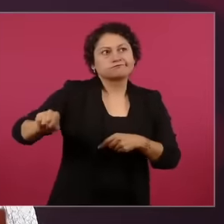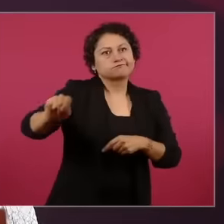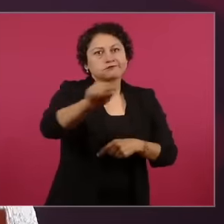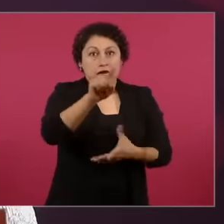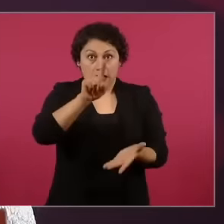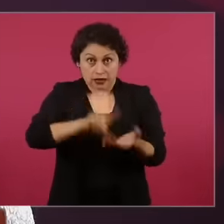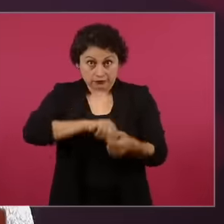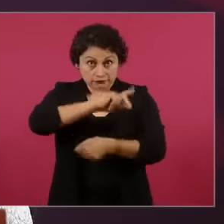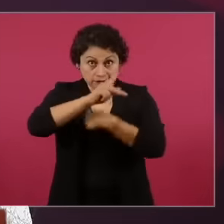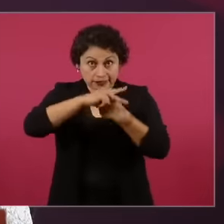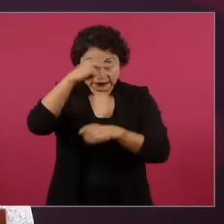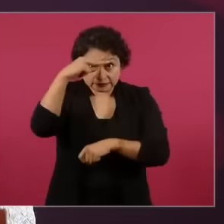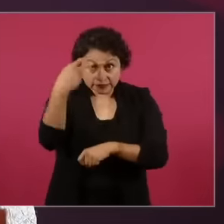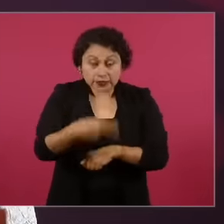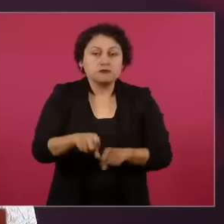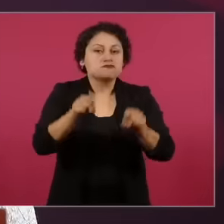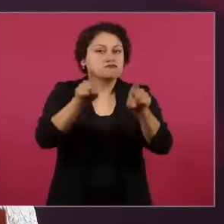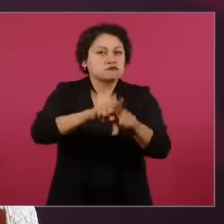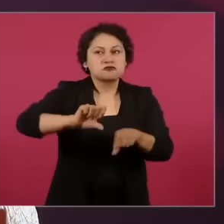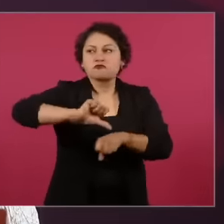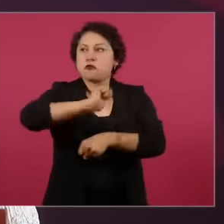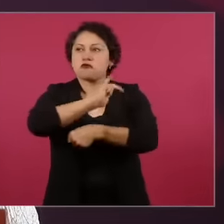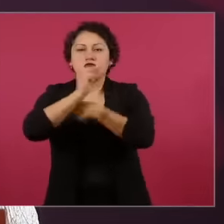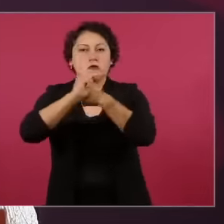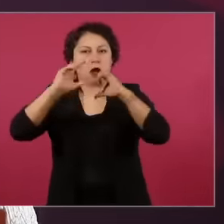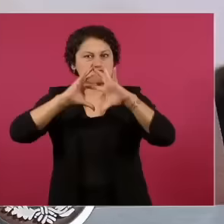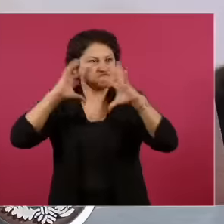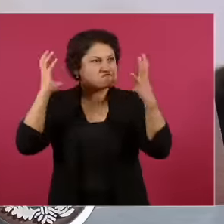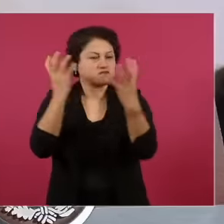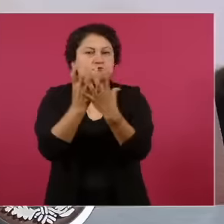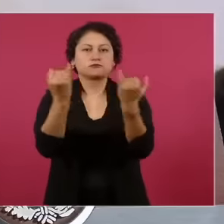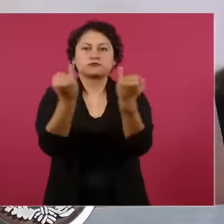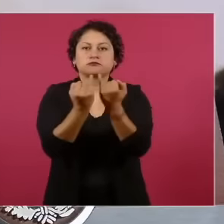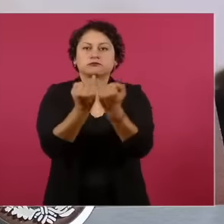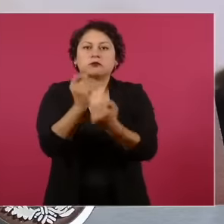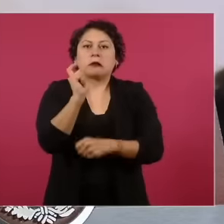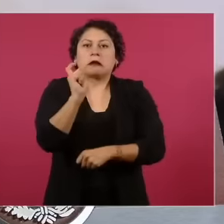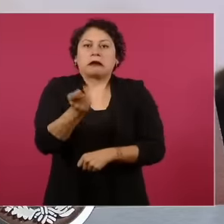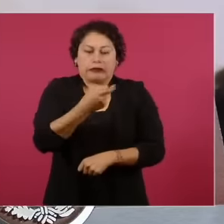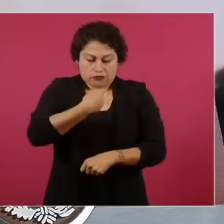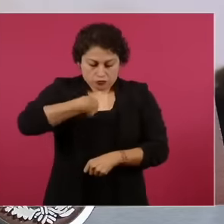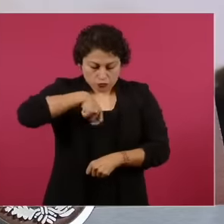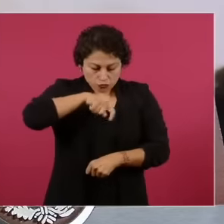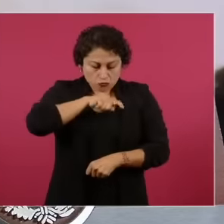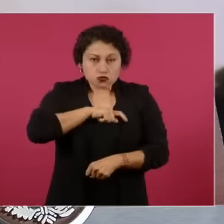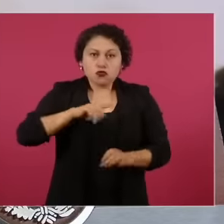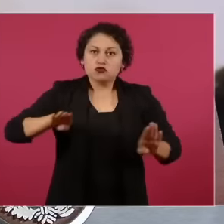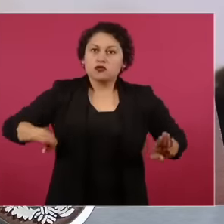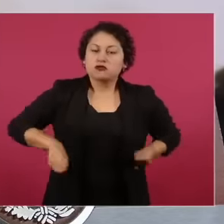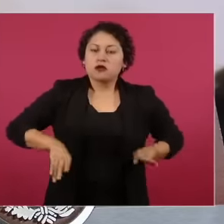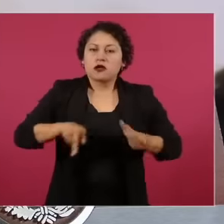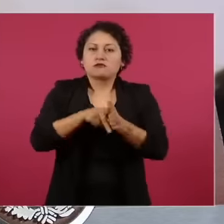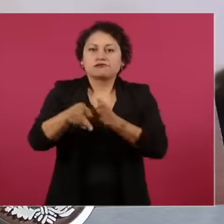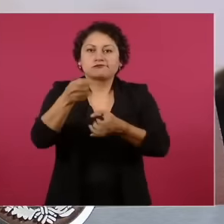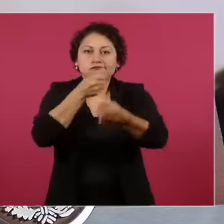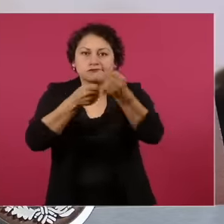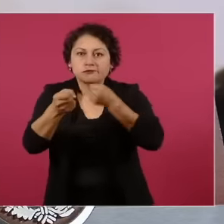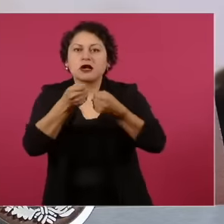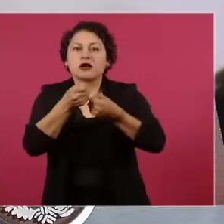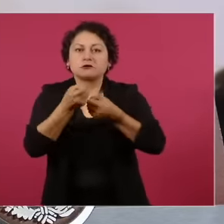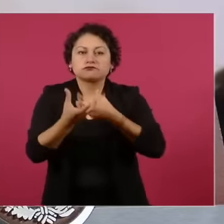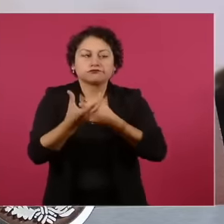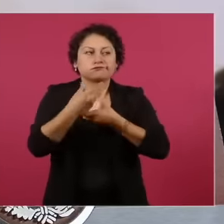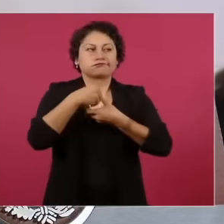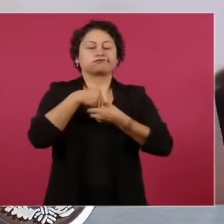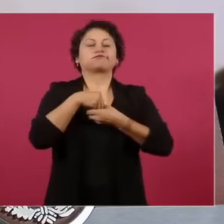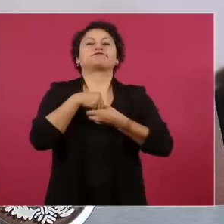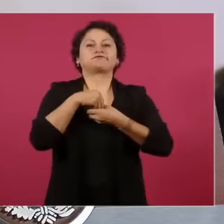but in the world forces us to fight every day for that ideal, phenomena such as the